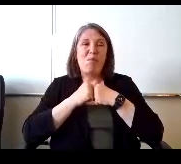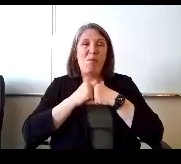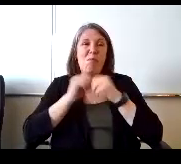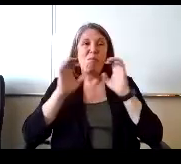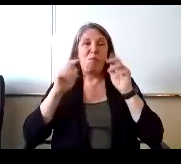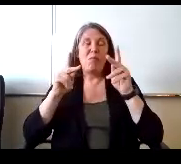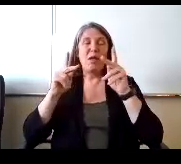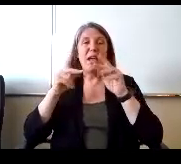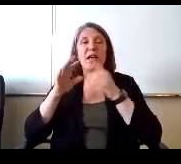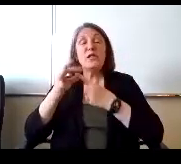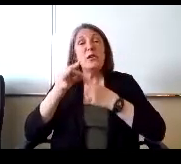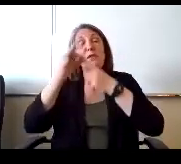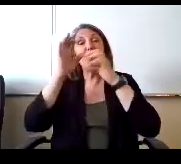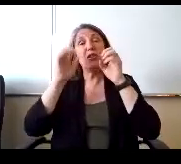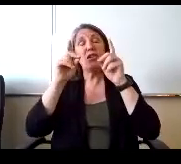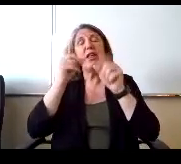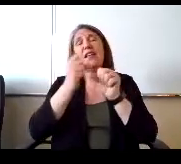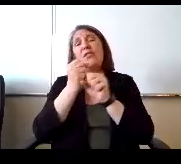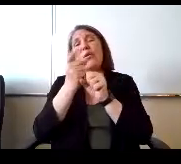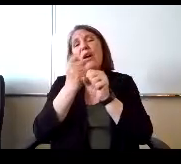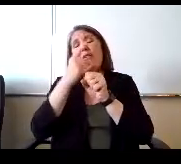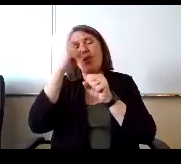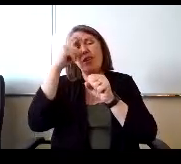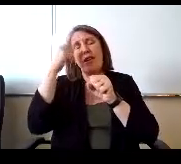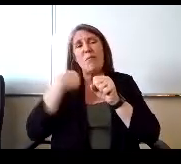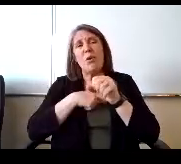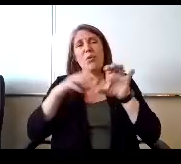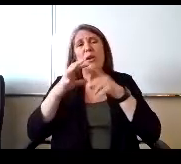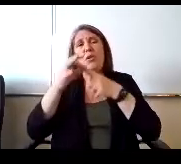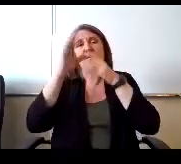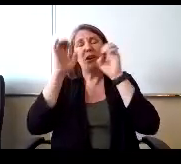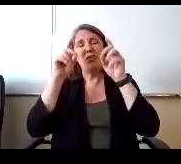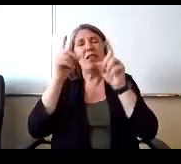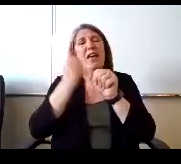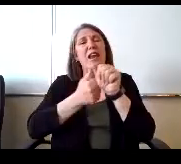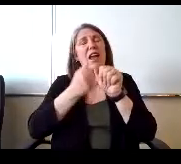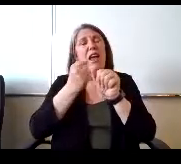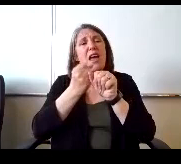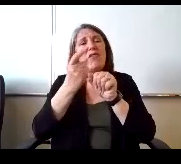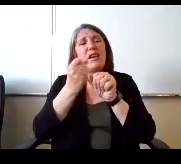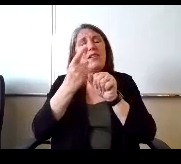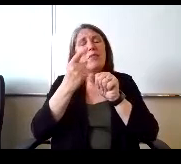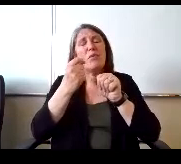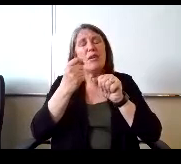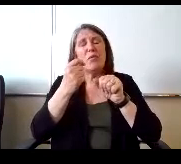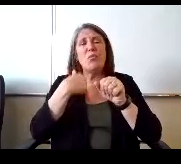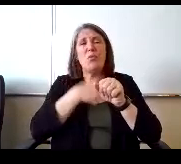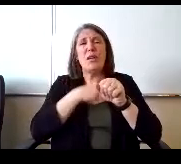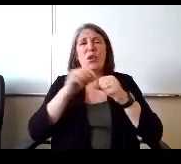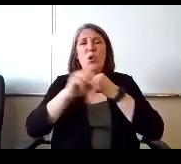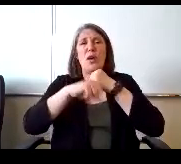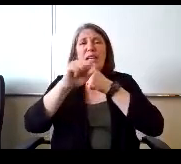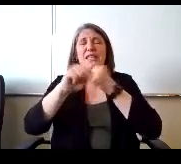So every summer we do special Ed every summer we do extended school year an extended school year.